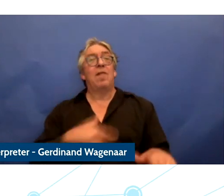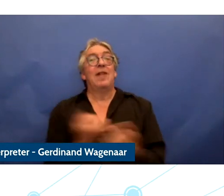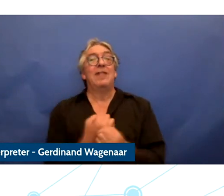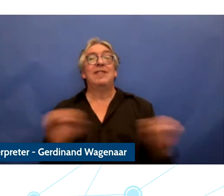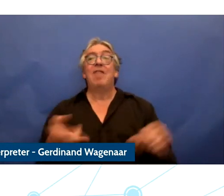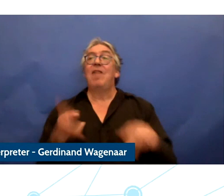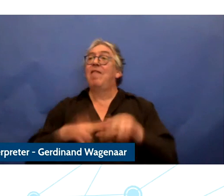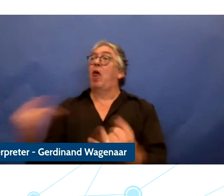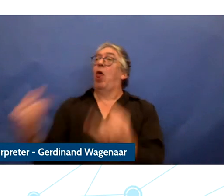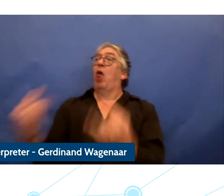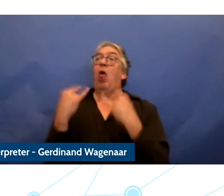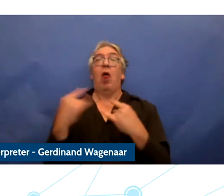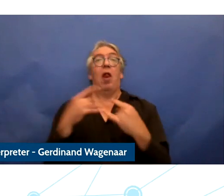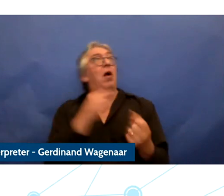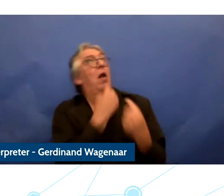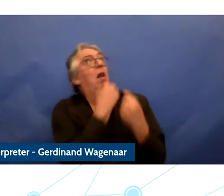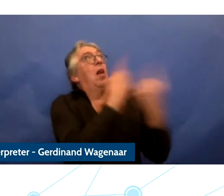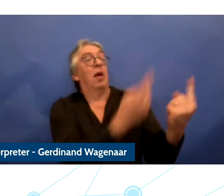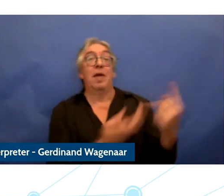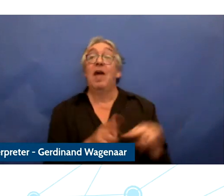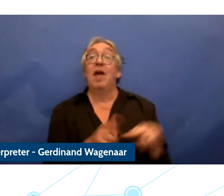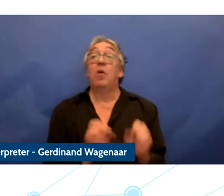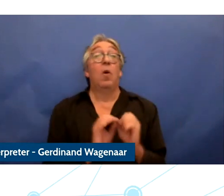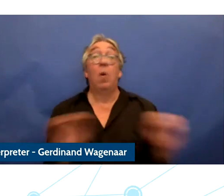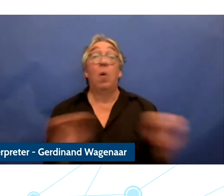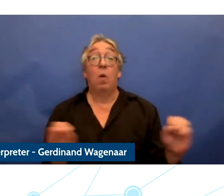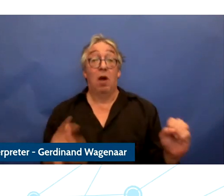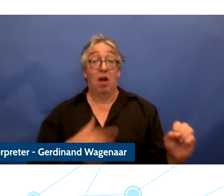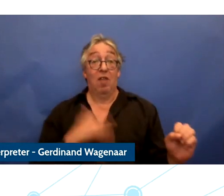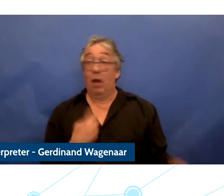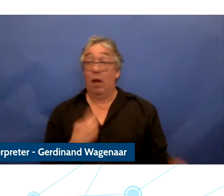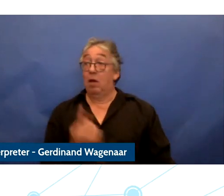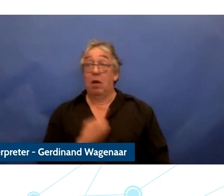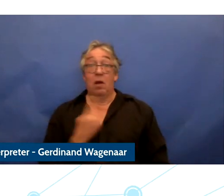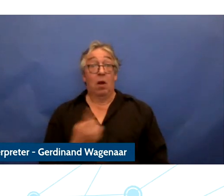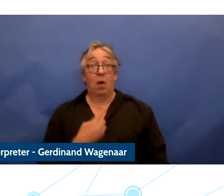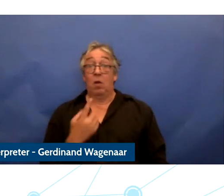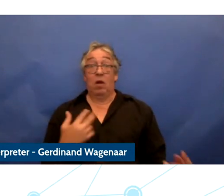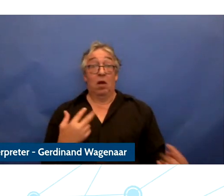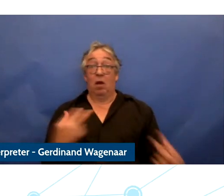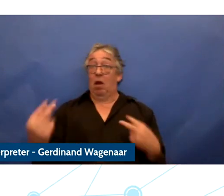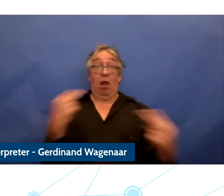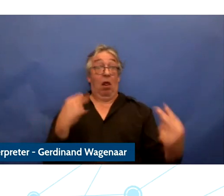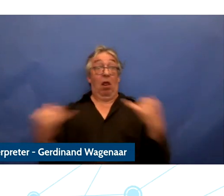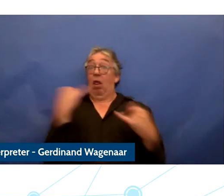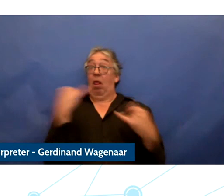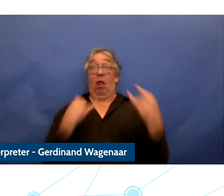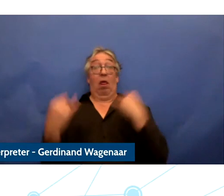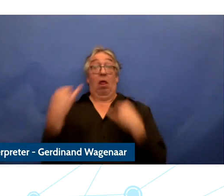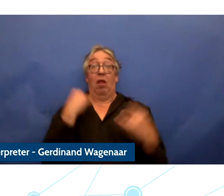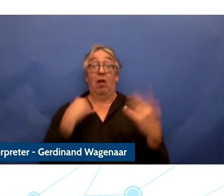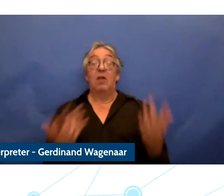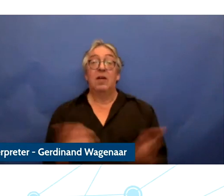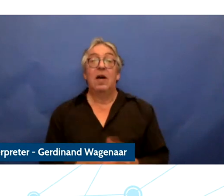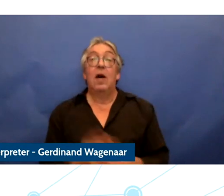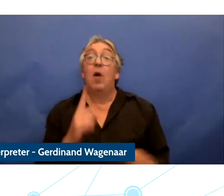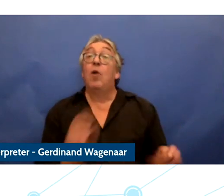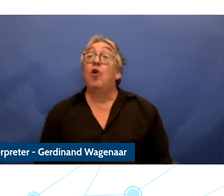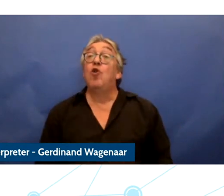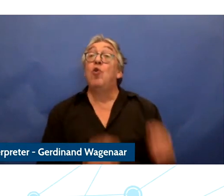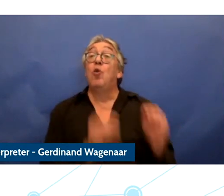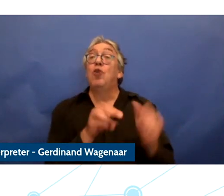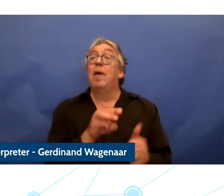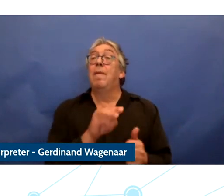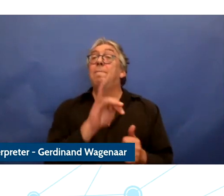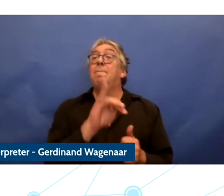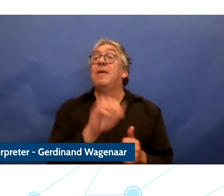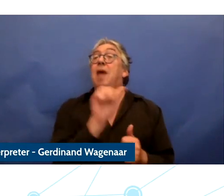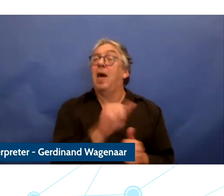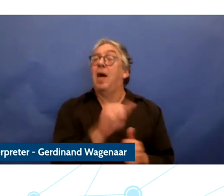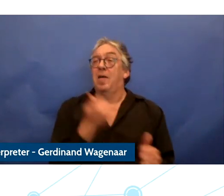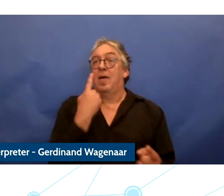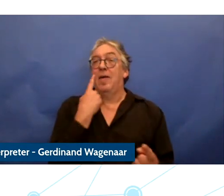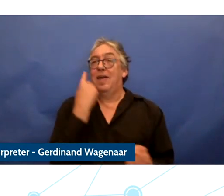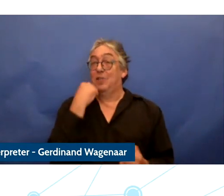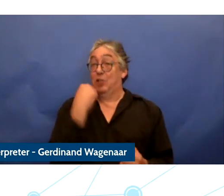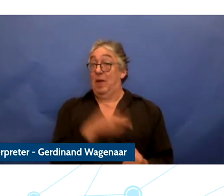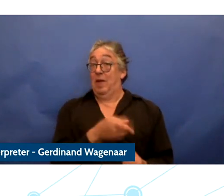under age users feel lonely and composed online and I add to that a comment made by